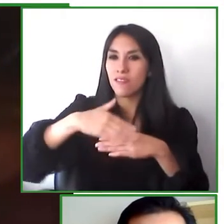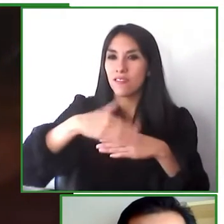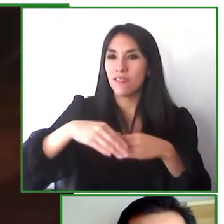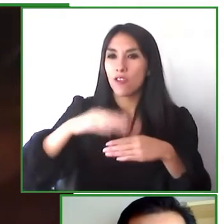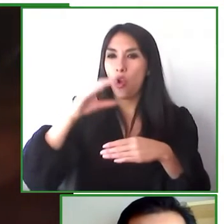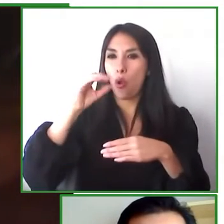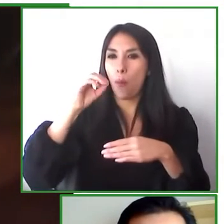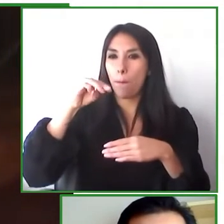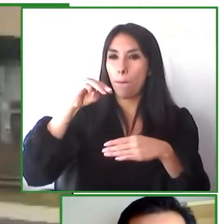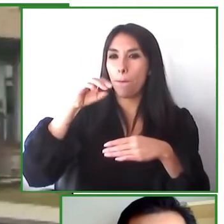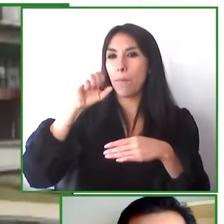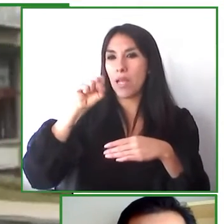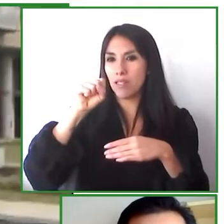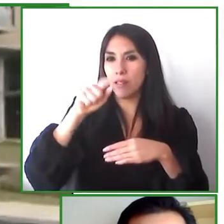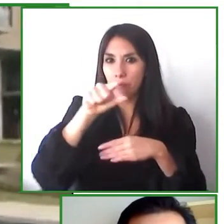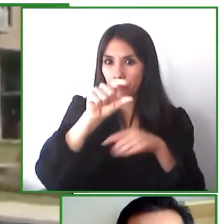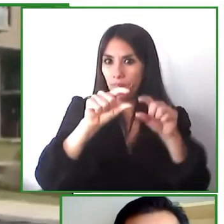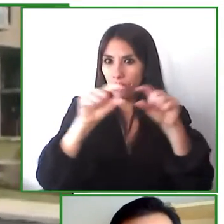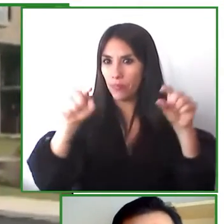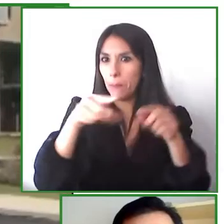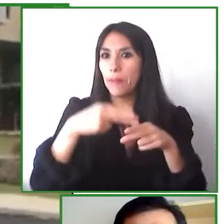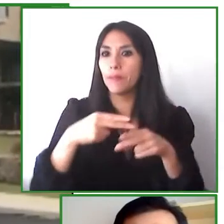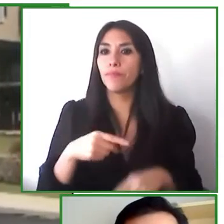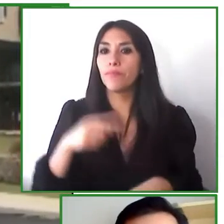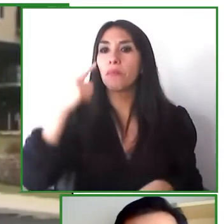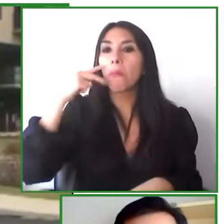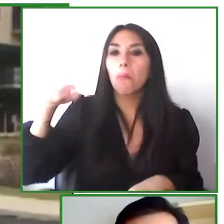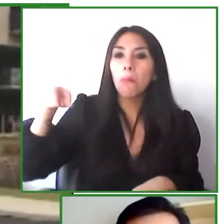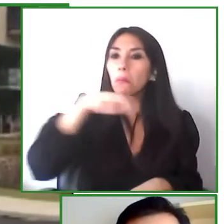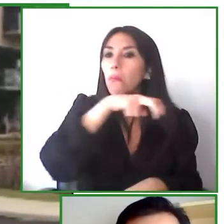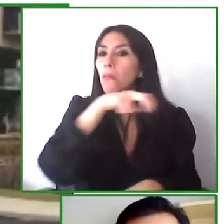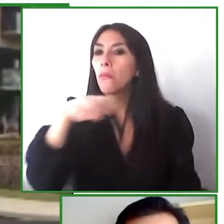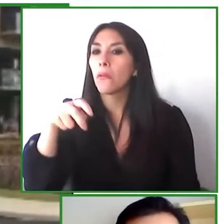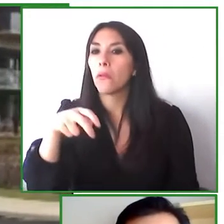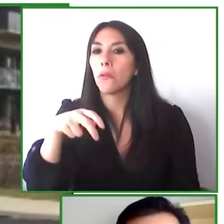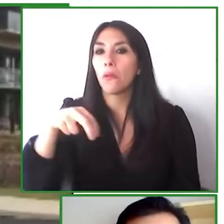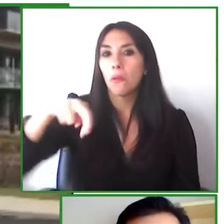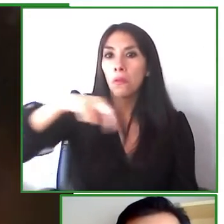need to turn around and go back a few of them okay